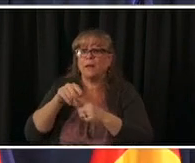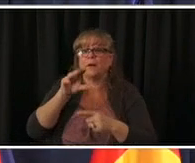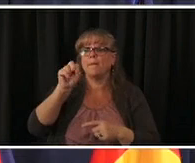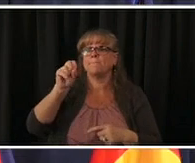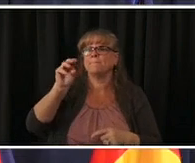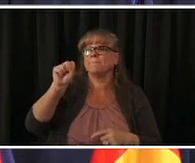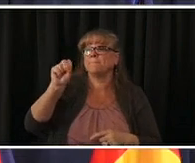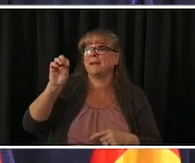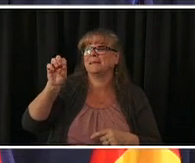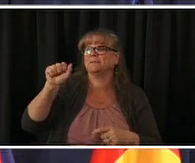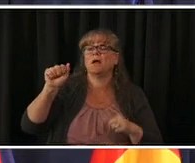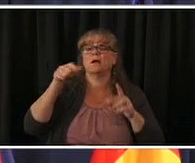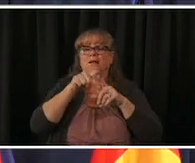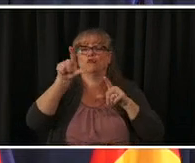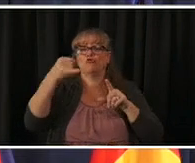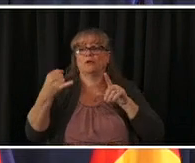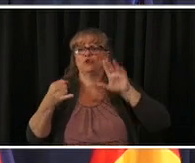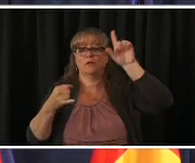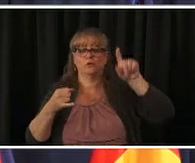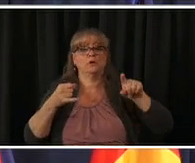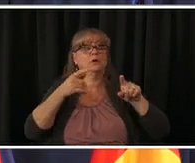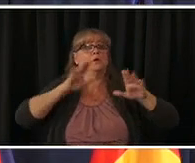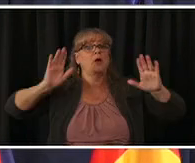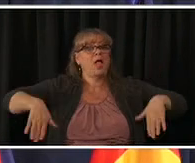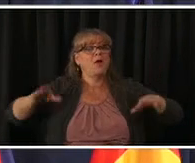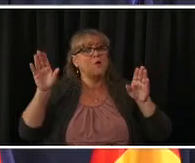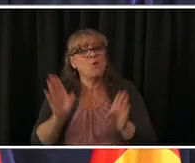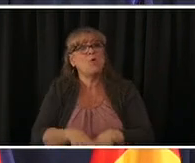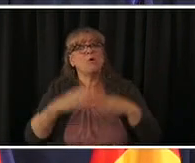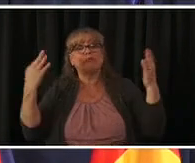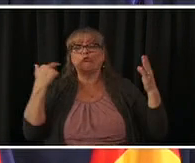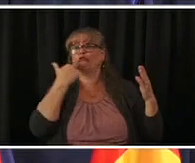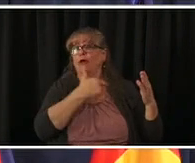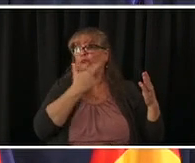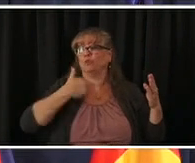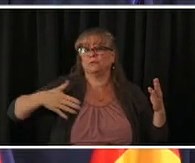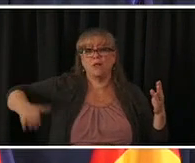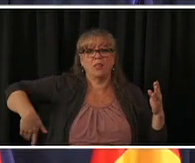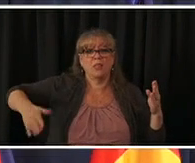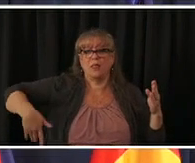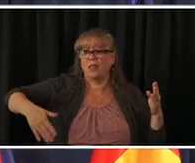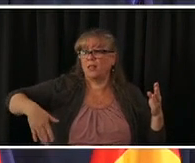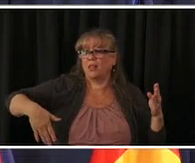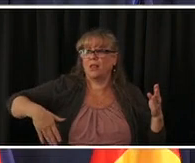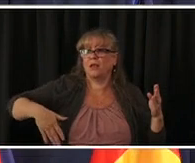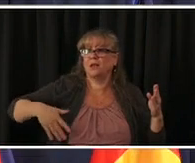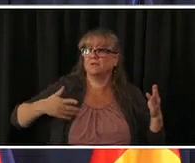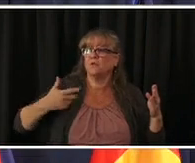looking forward to more formally turning over that uh authority to this the local jurisdictions with